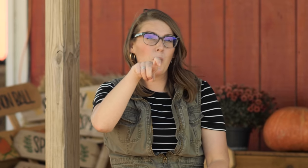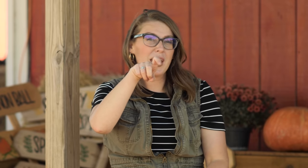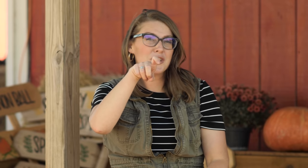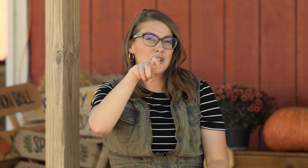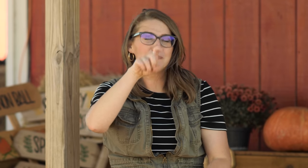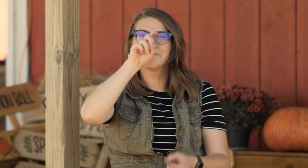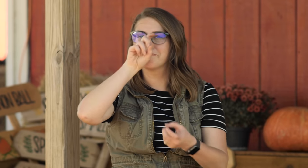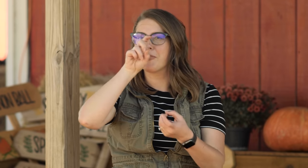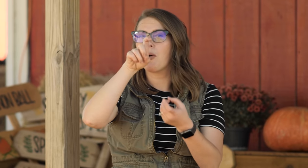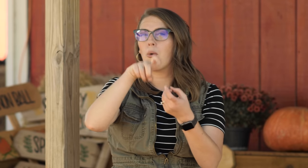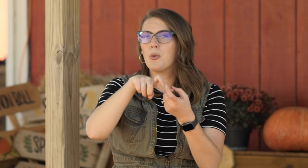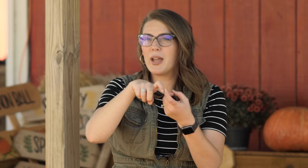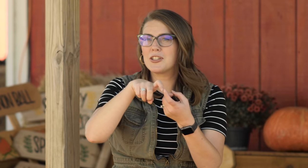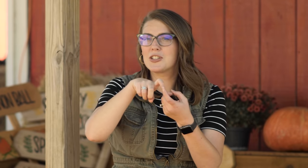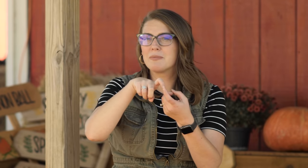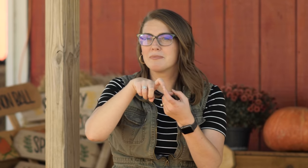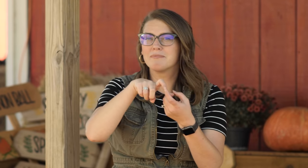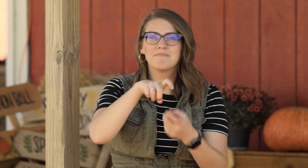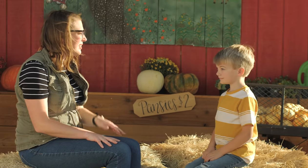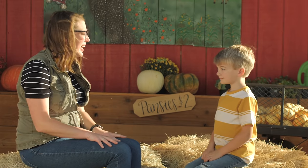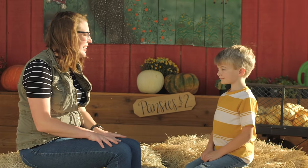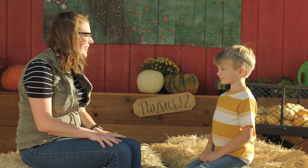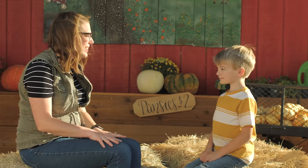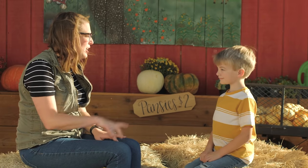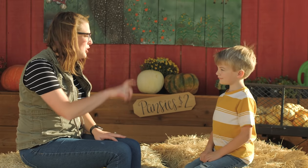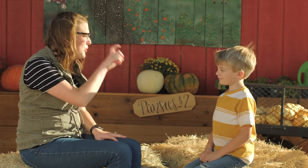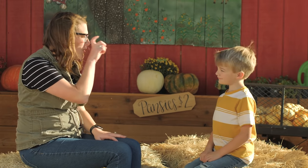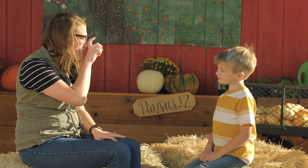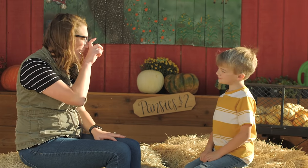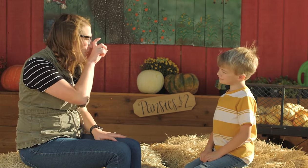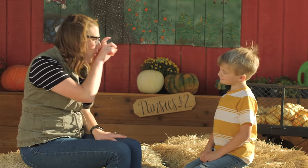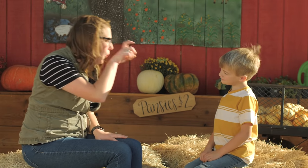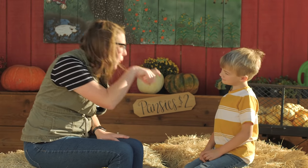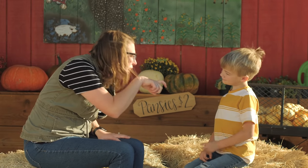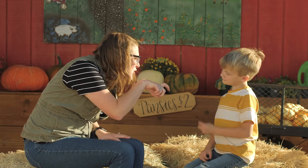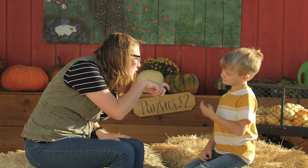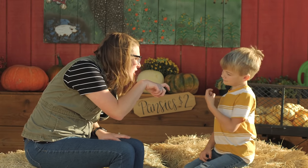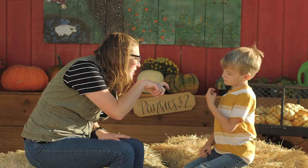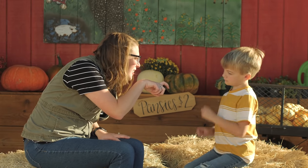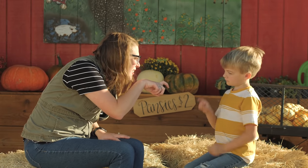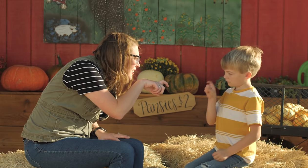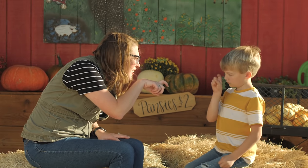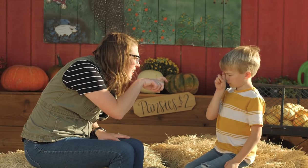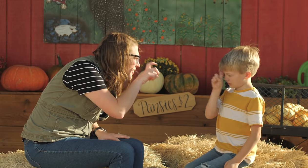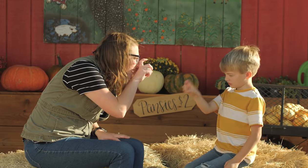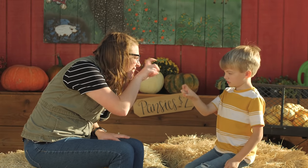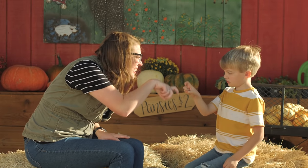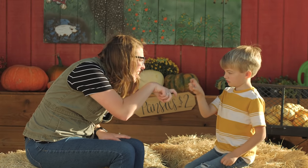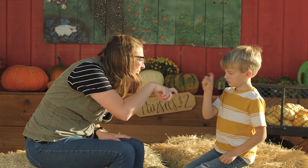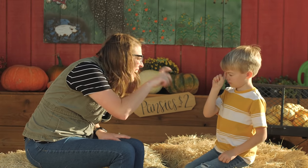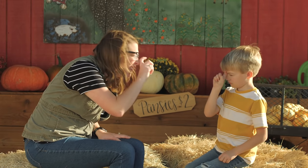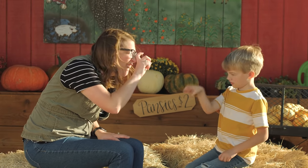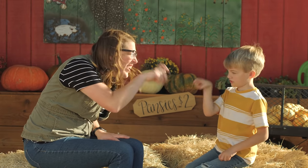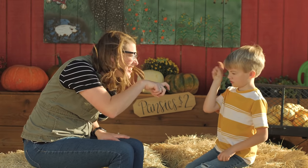'Witch or witch'. Lane can you do the sign witch? Yeah witch.